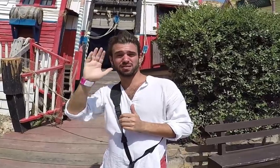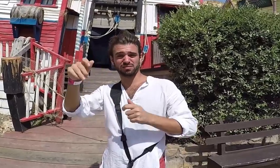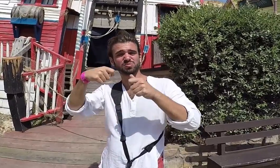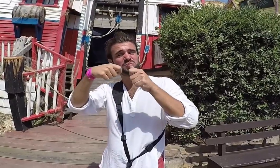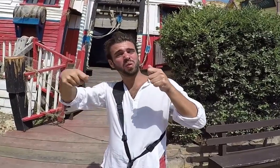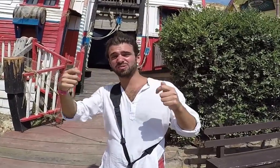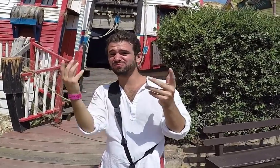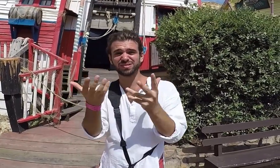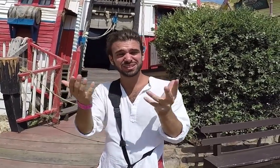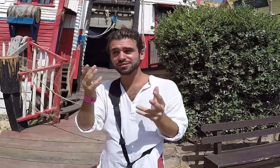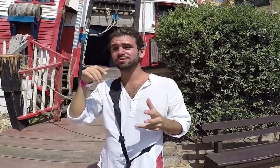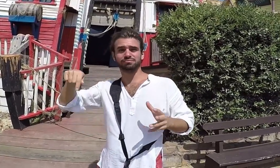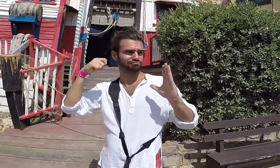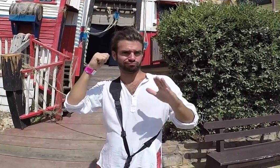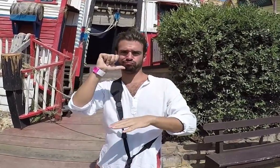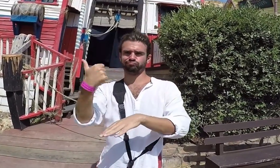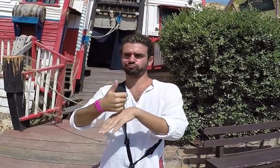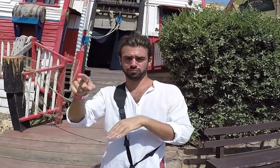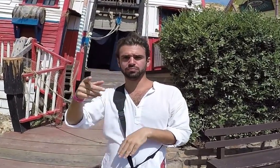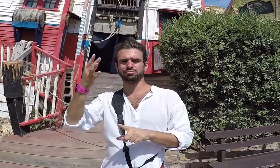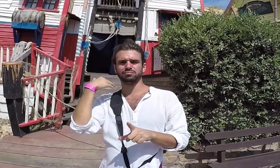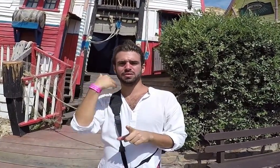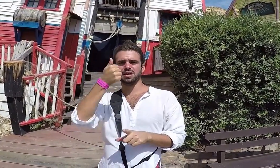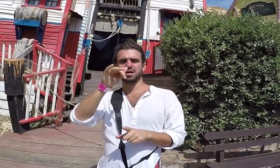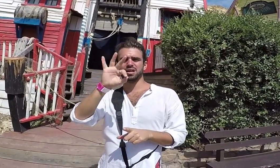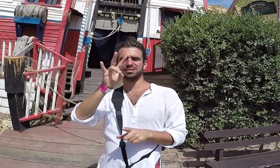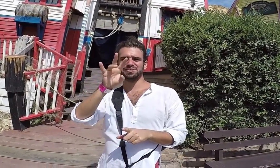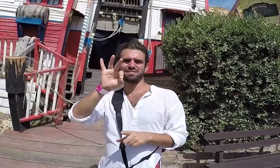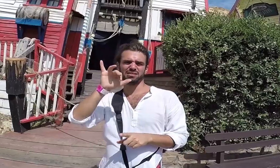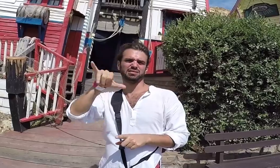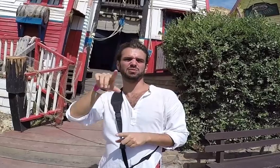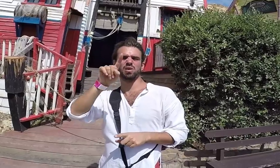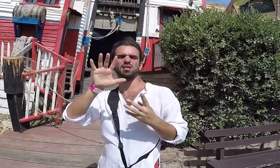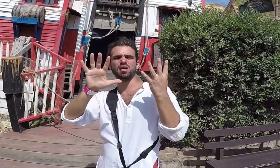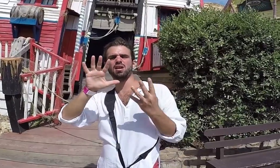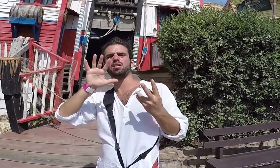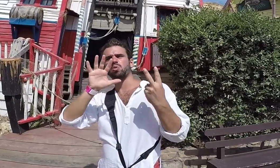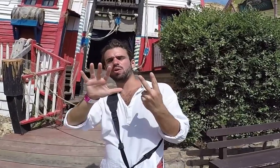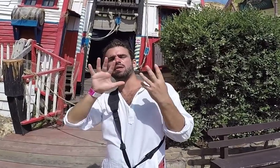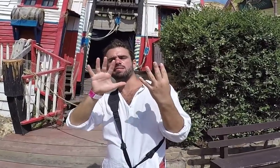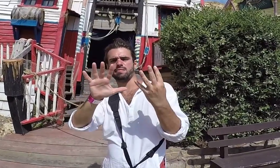The film was set around the fictional village of Sweethaven in 1979/1980s.